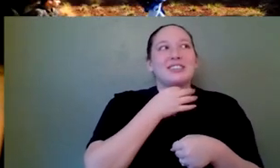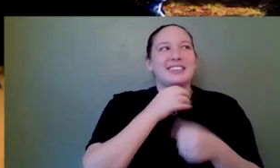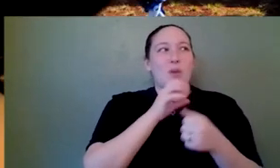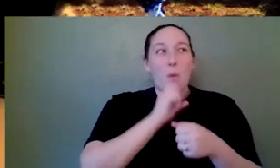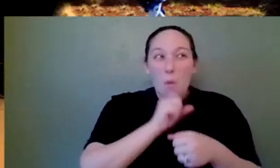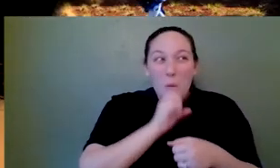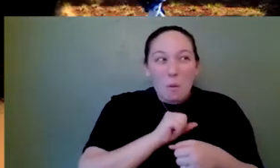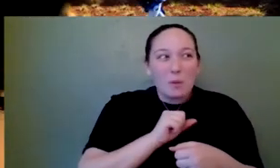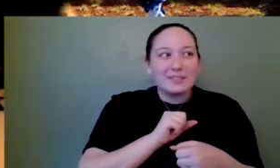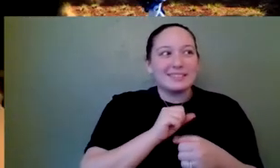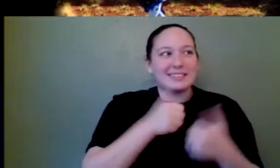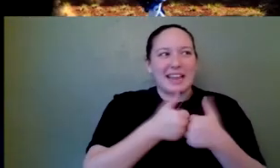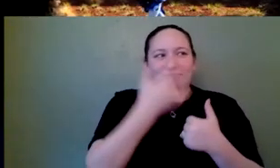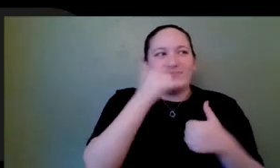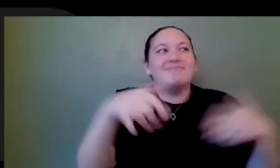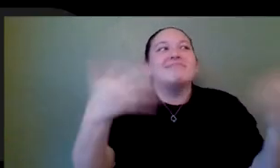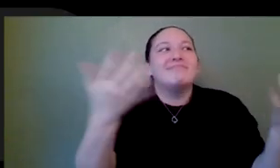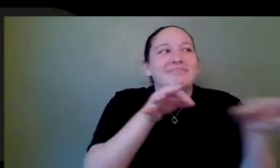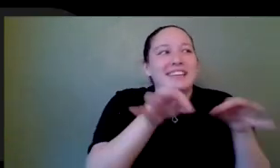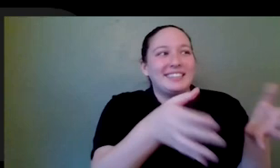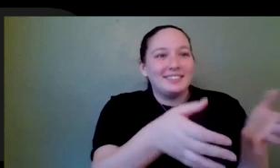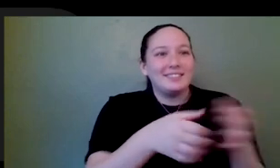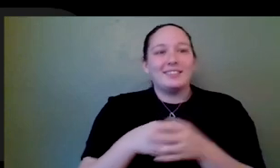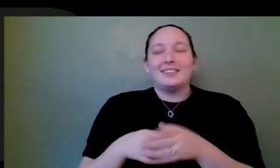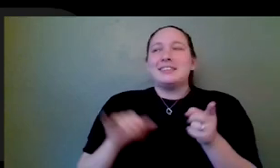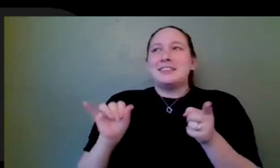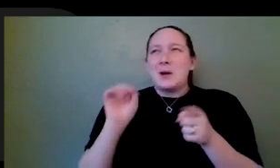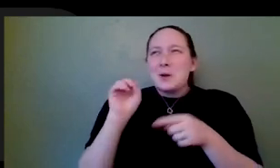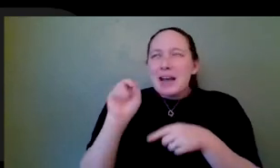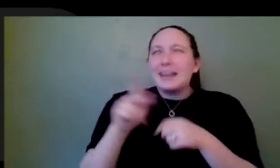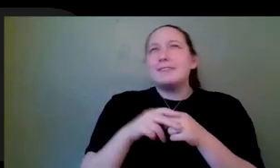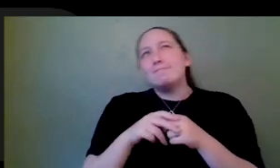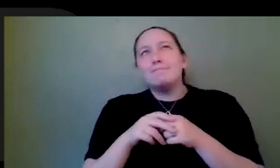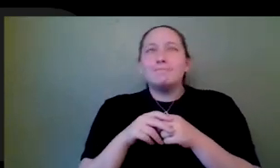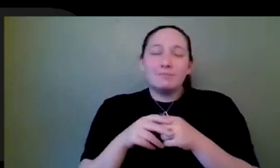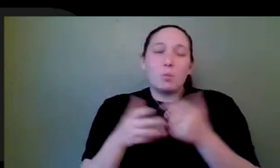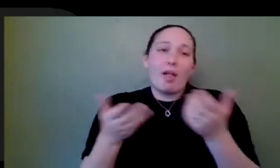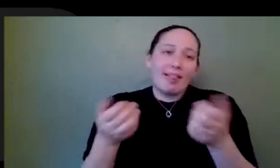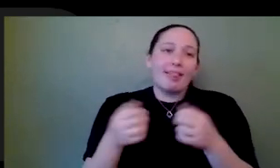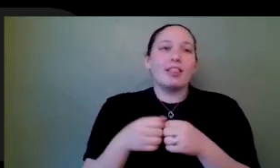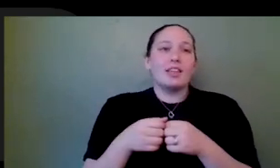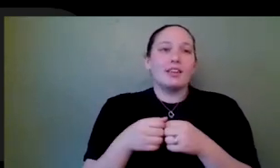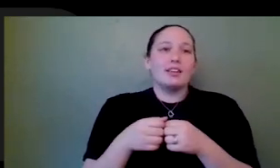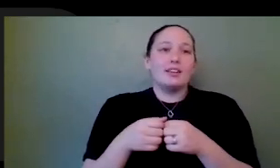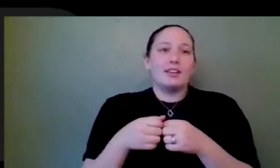about, OK? I mean, I came up being the person who would always like whatever we would play, like